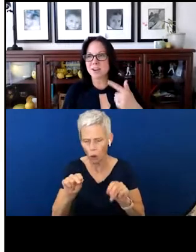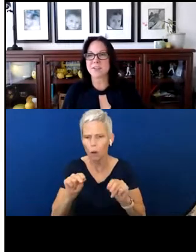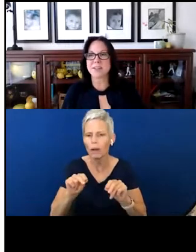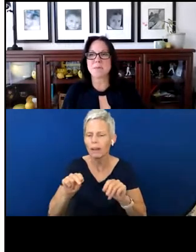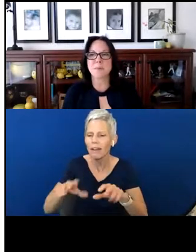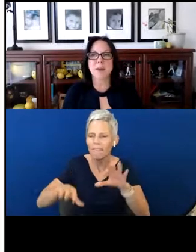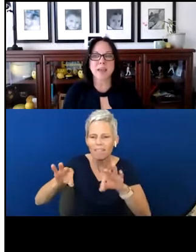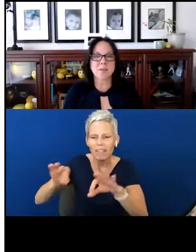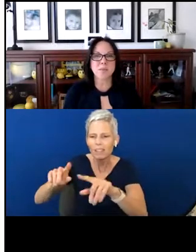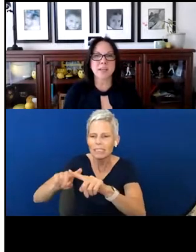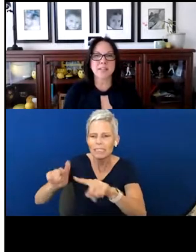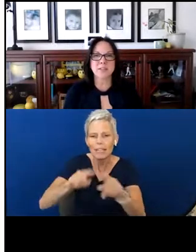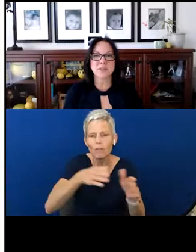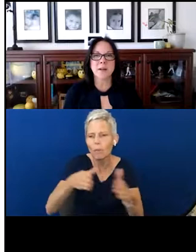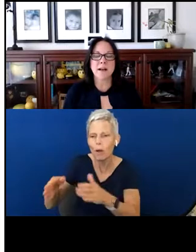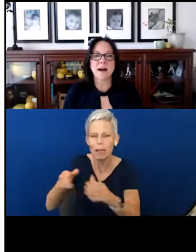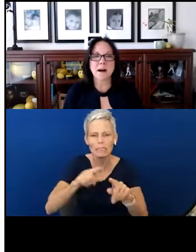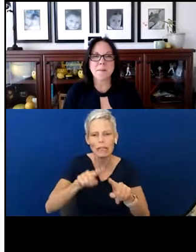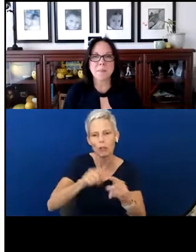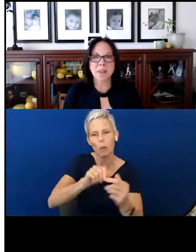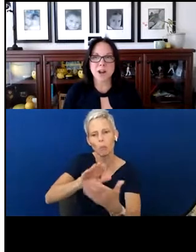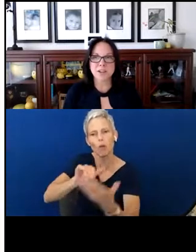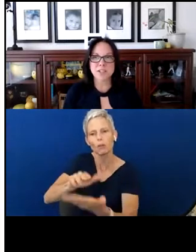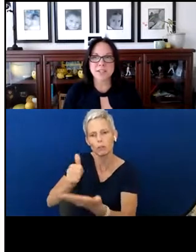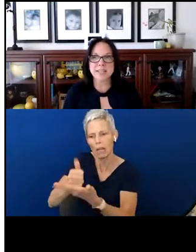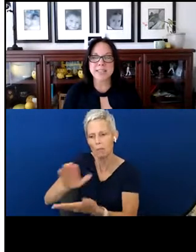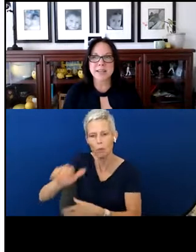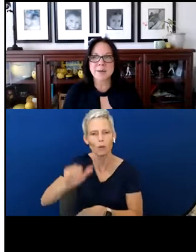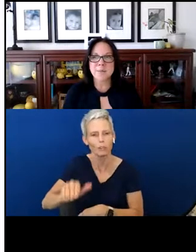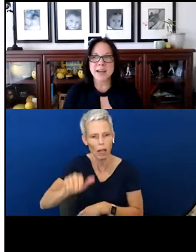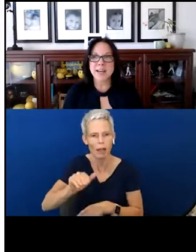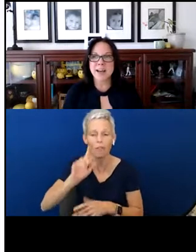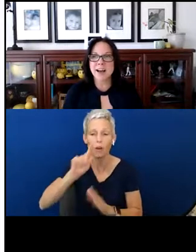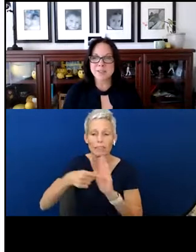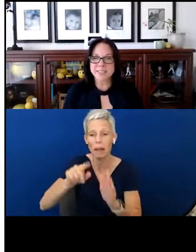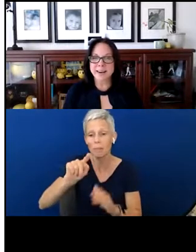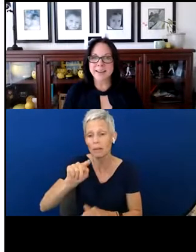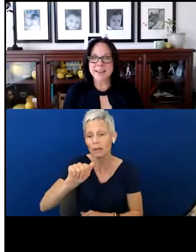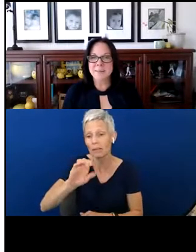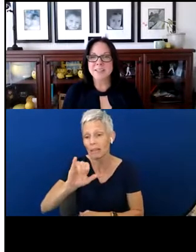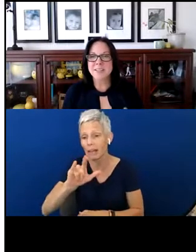to you a little bit about that when we get to our next sheet. But understanding these,